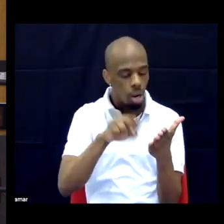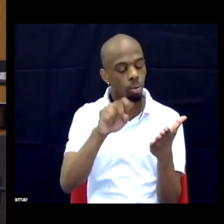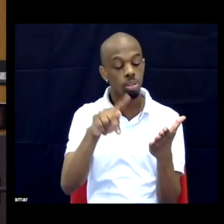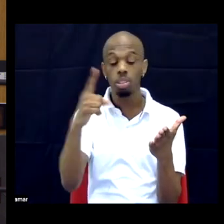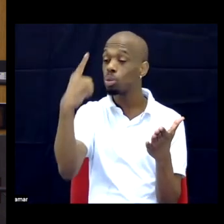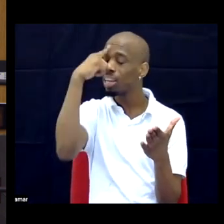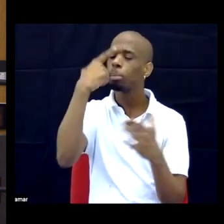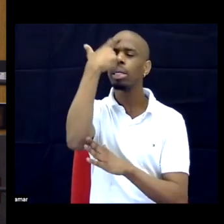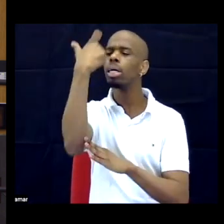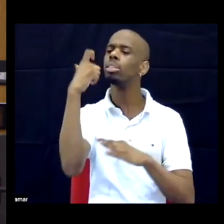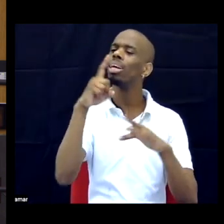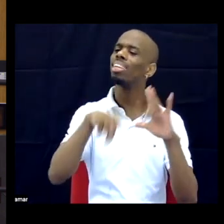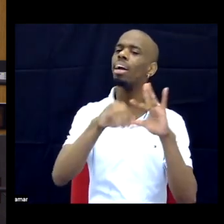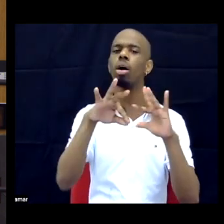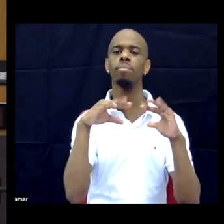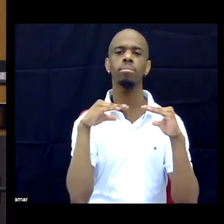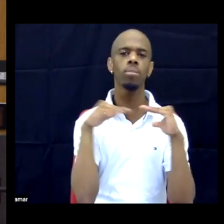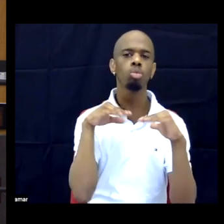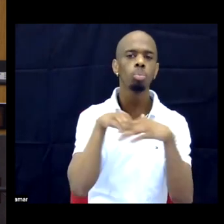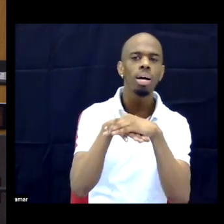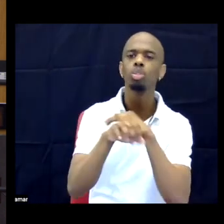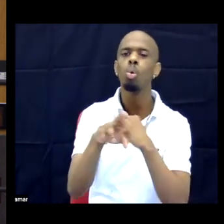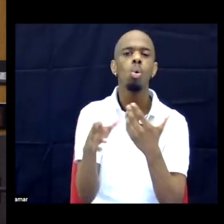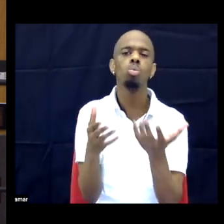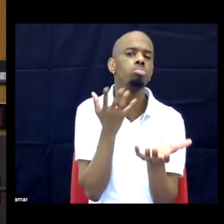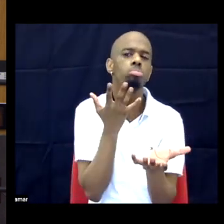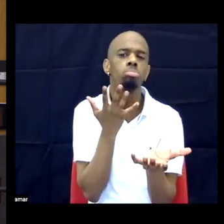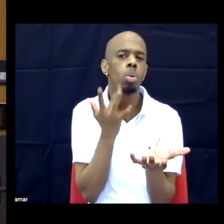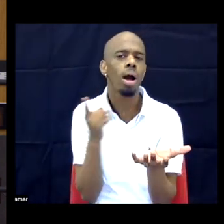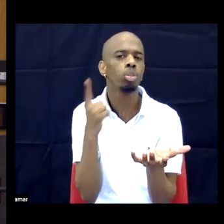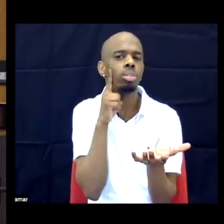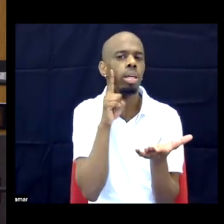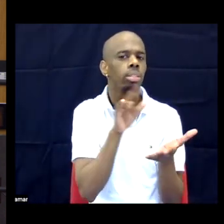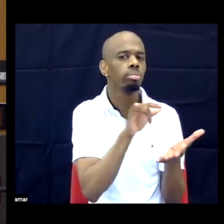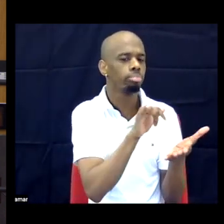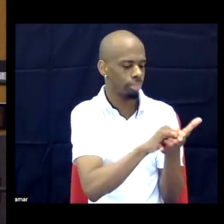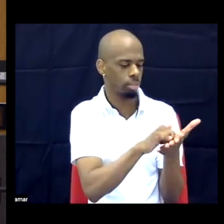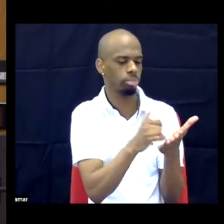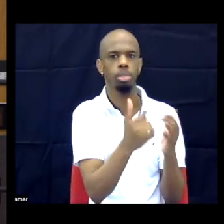Oh, well, hmm... I think that...